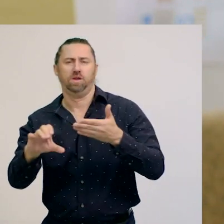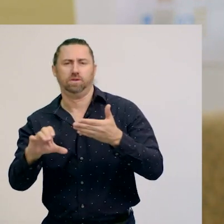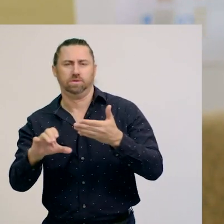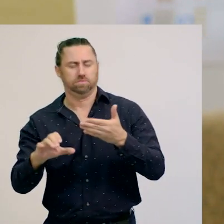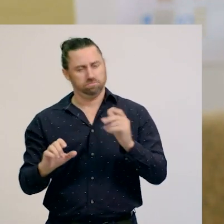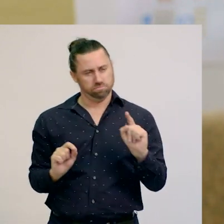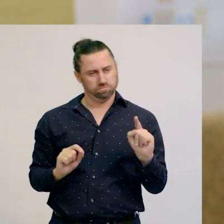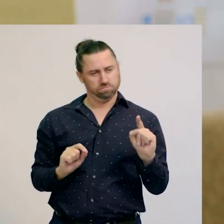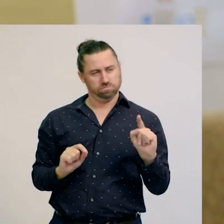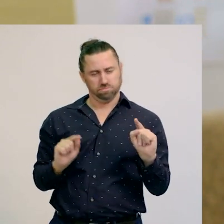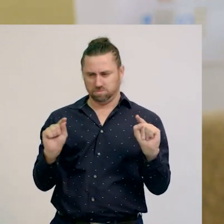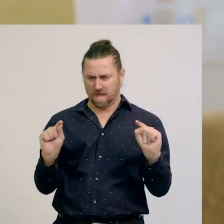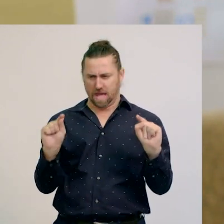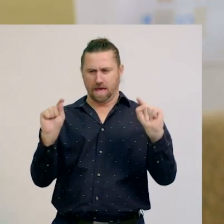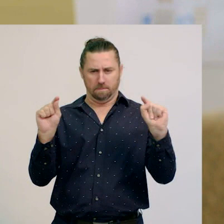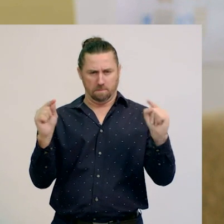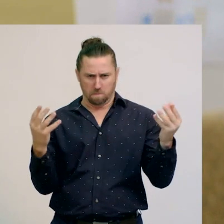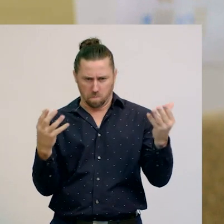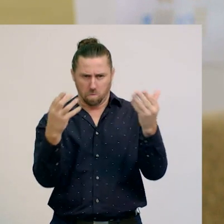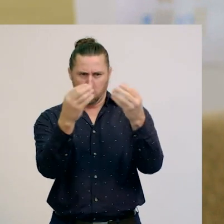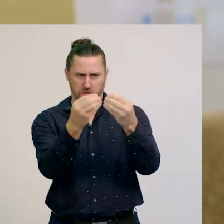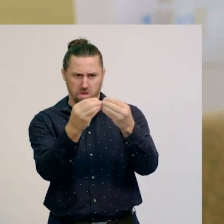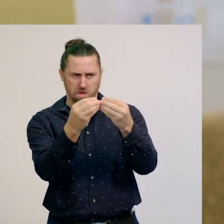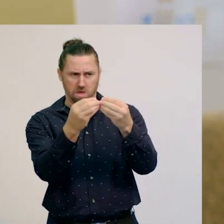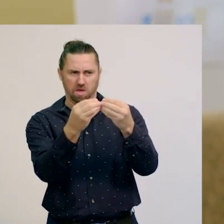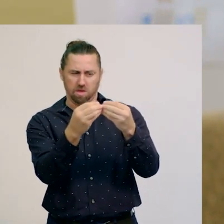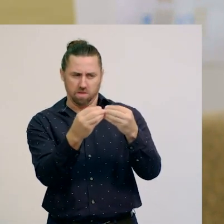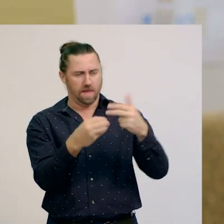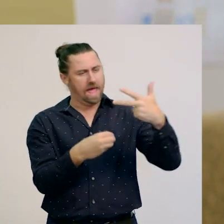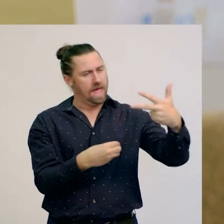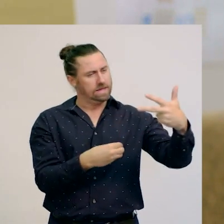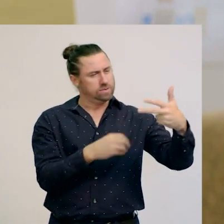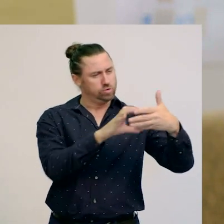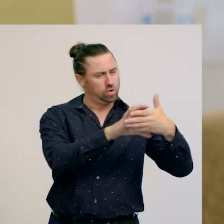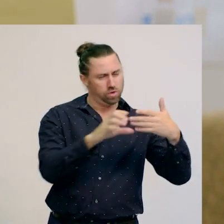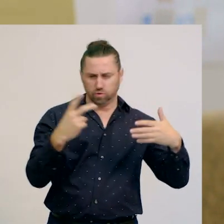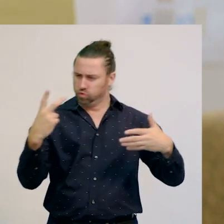so both items together will be $8 plus $2,